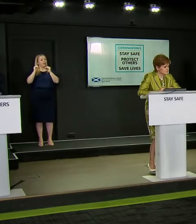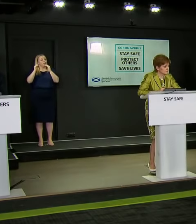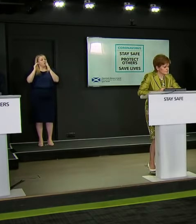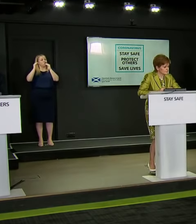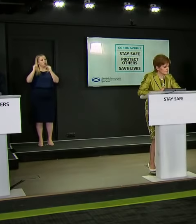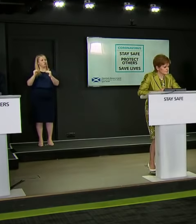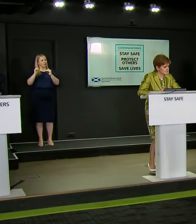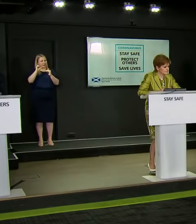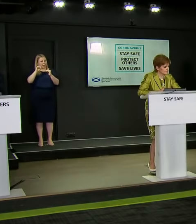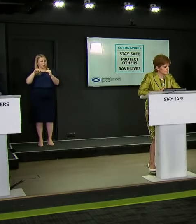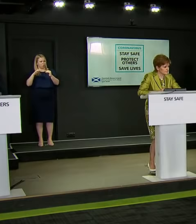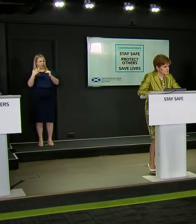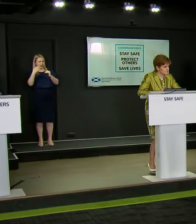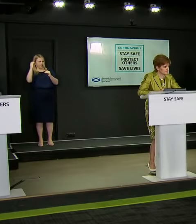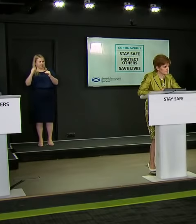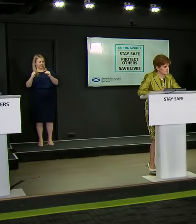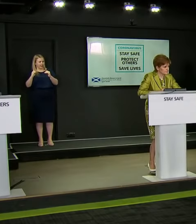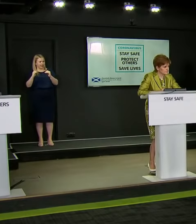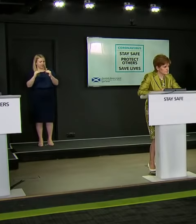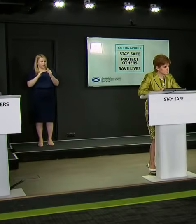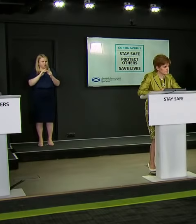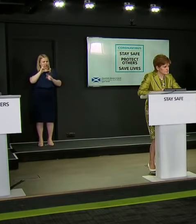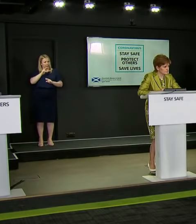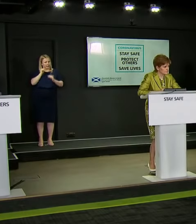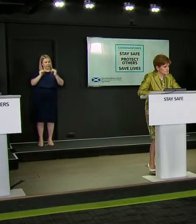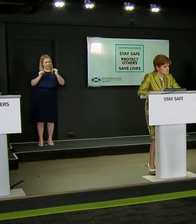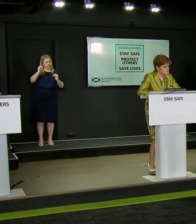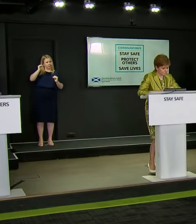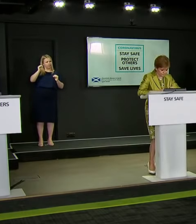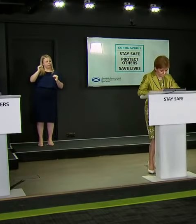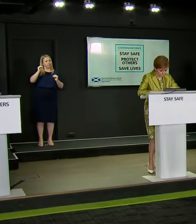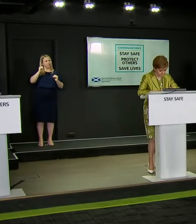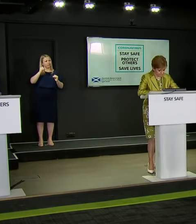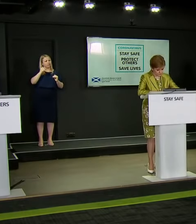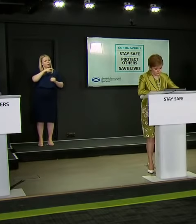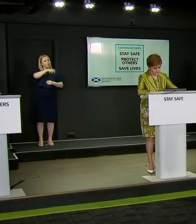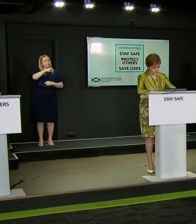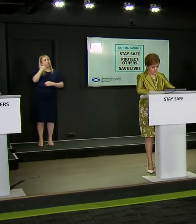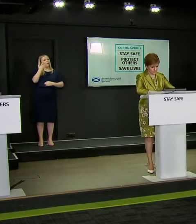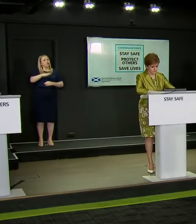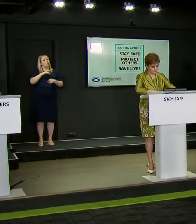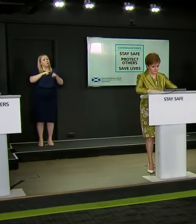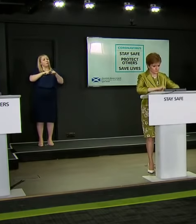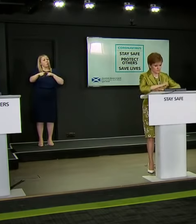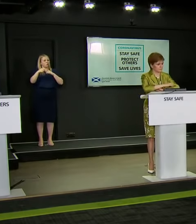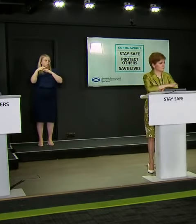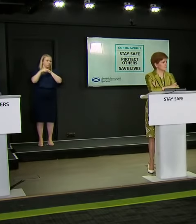Can you look a young person from the most deprived backgrounds in the eye today and